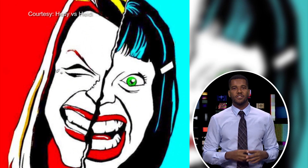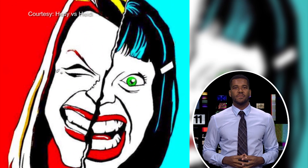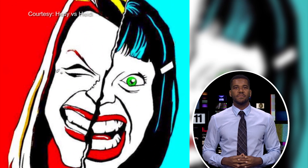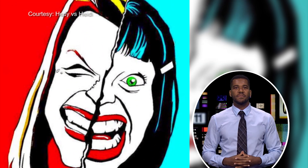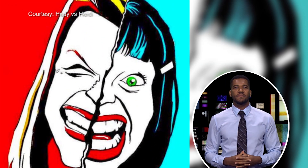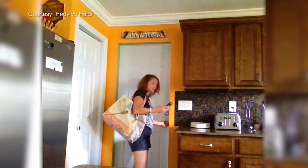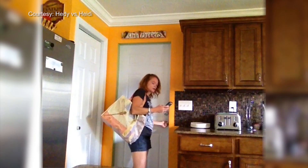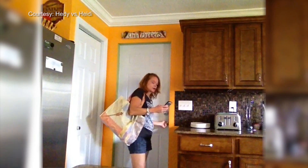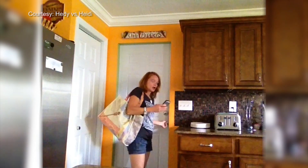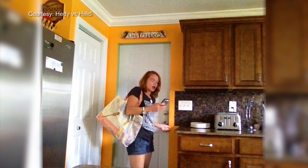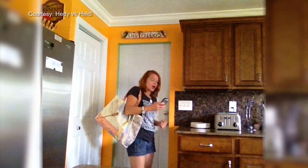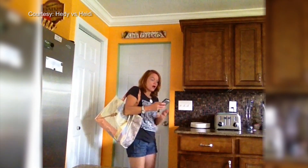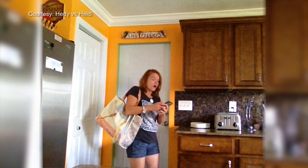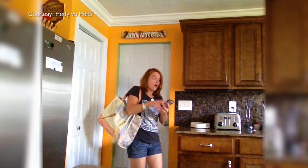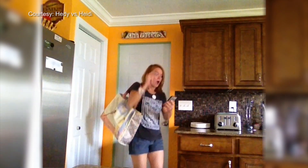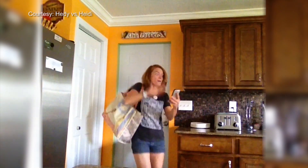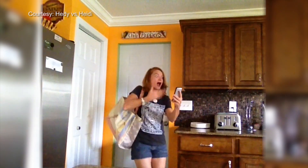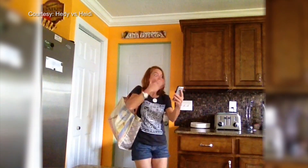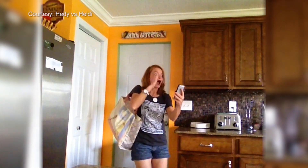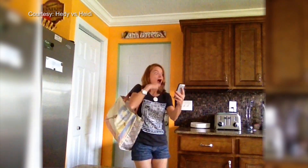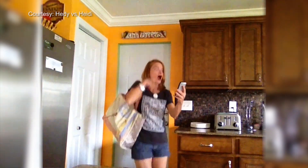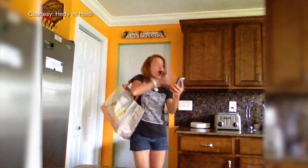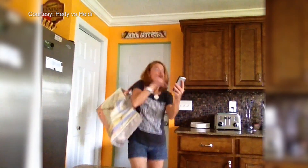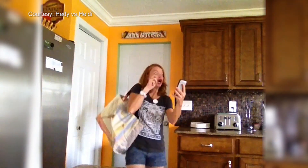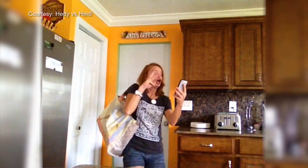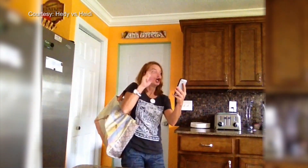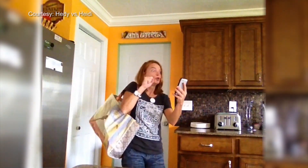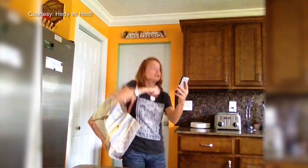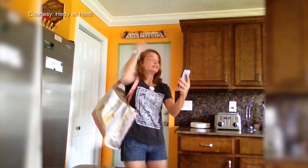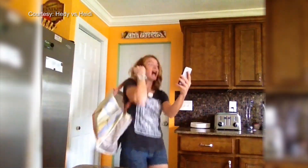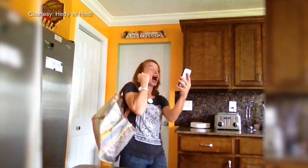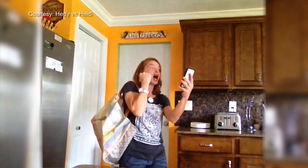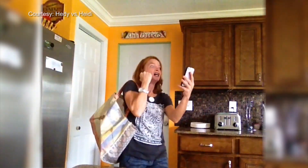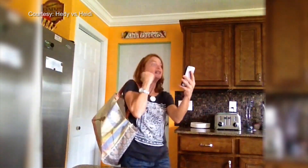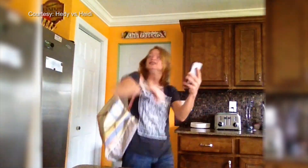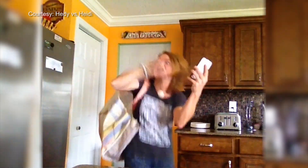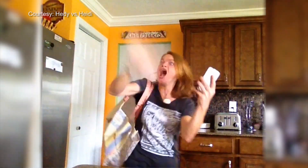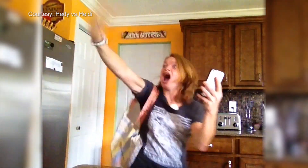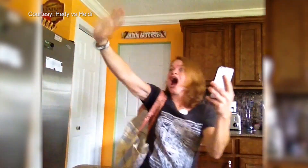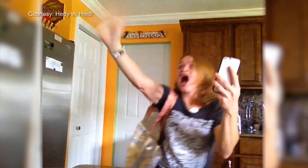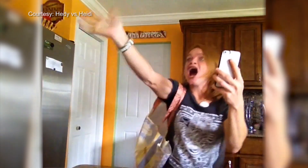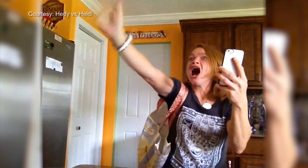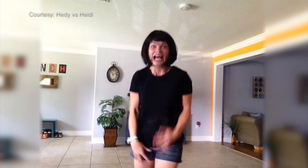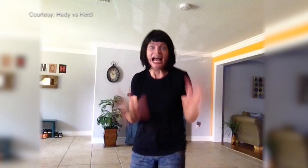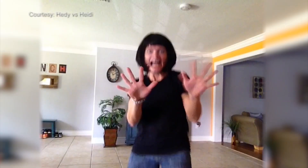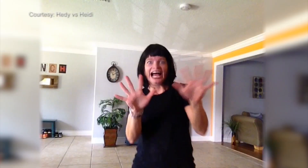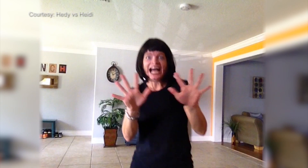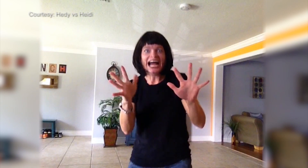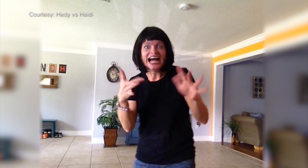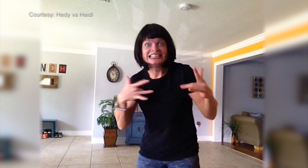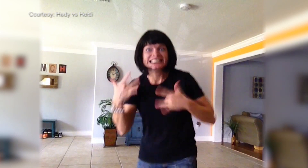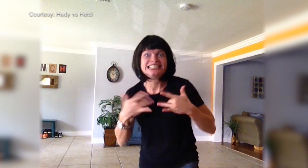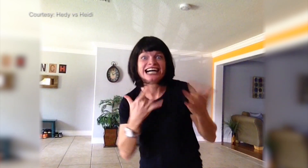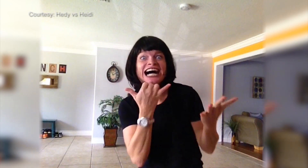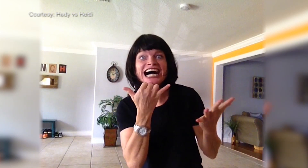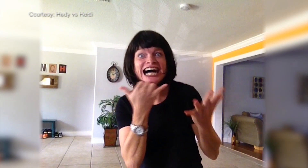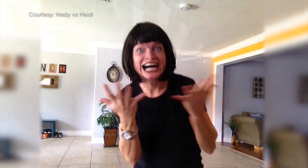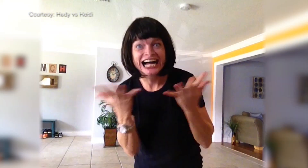Ohmigod!!! Look at this news!! YES! Hey Hedy! What?! What’s exciting? Is something wrong?